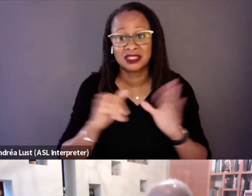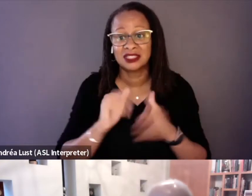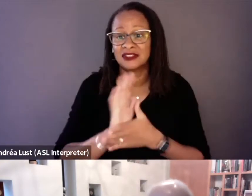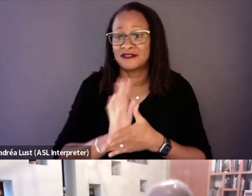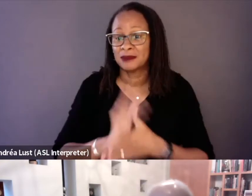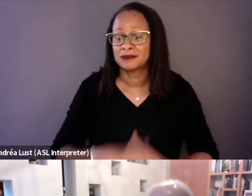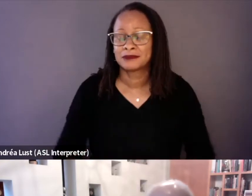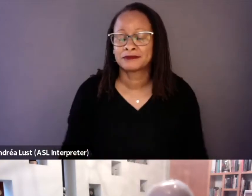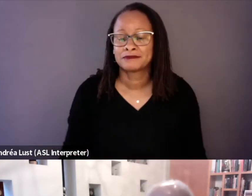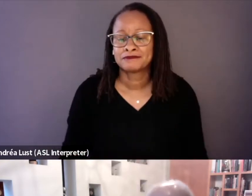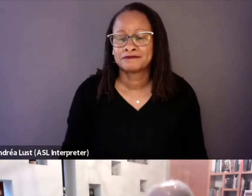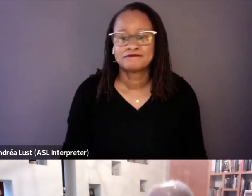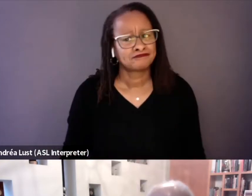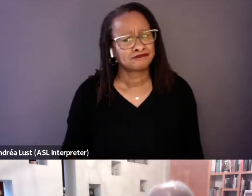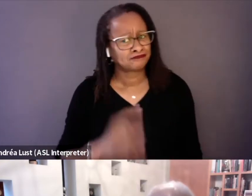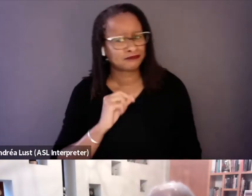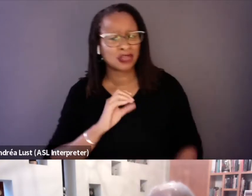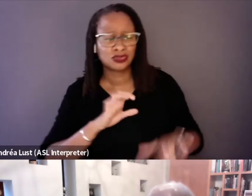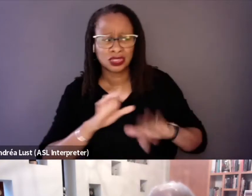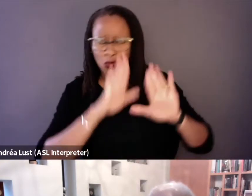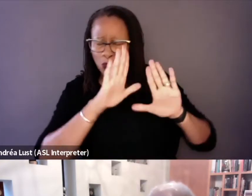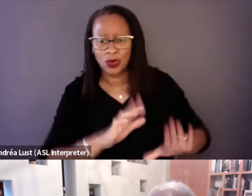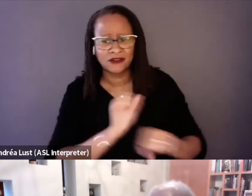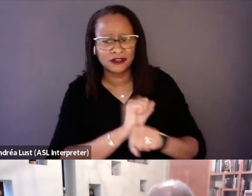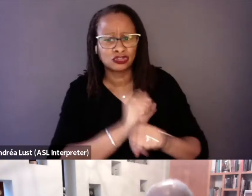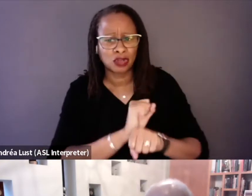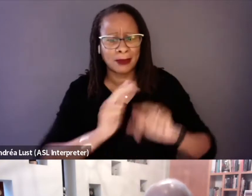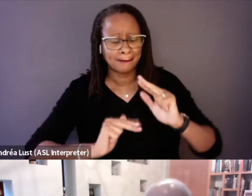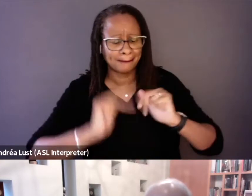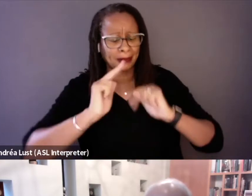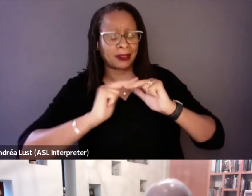Yeah, you did a great job of building the tension.